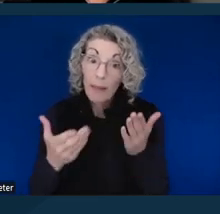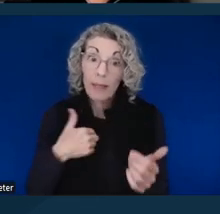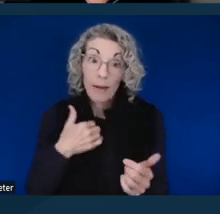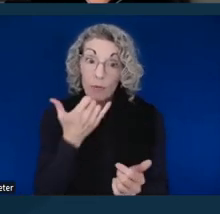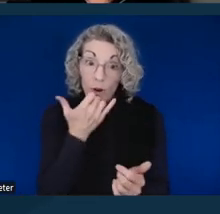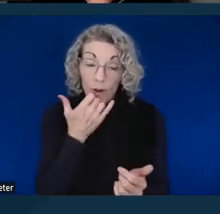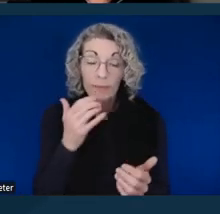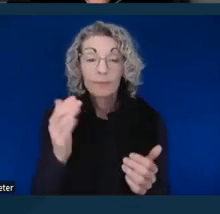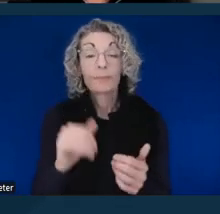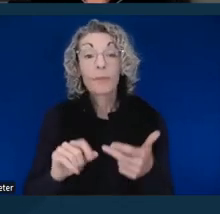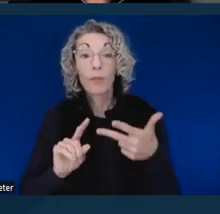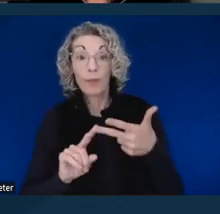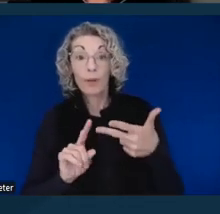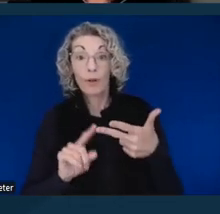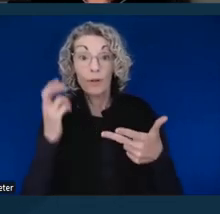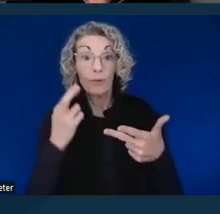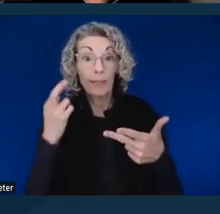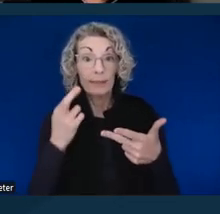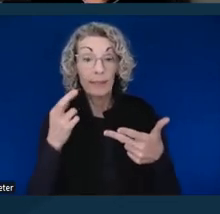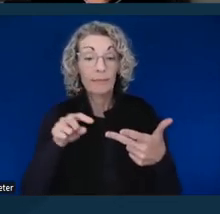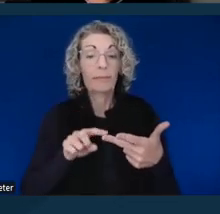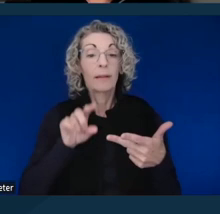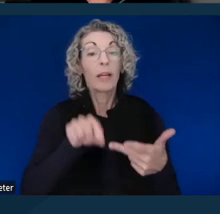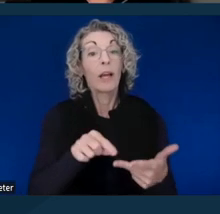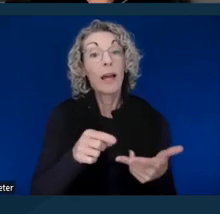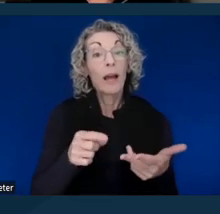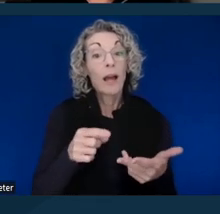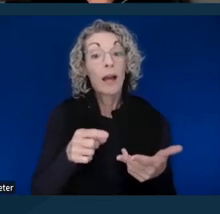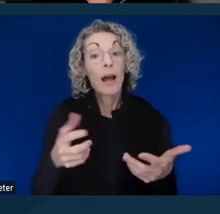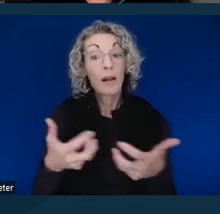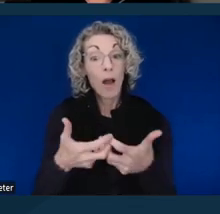is that the accommodation requested fundamentally alters the nature